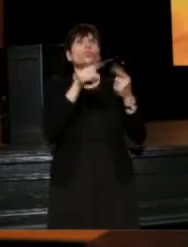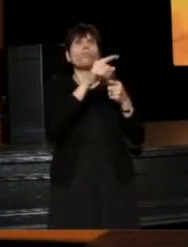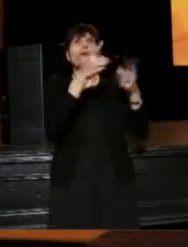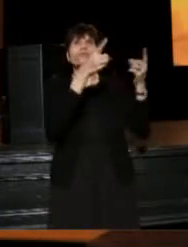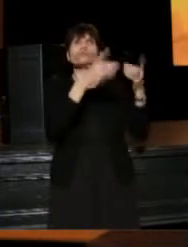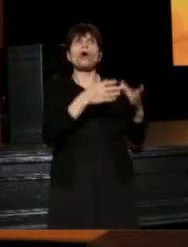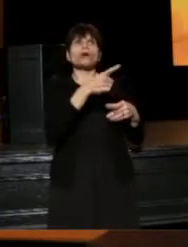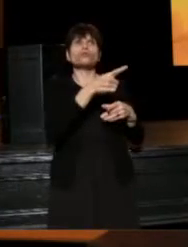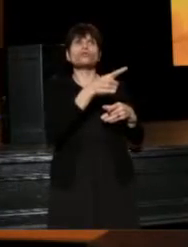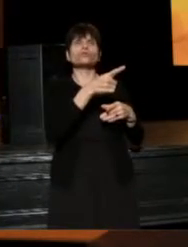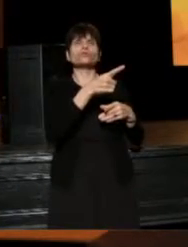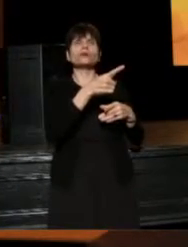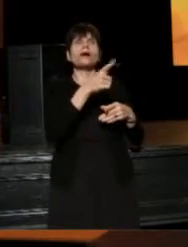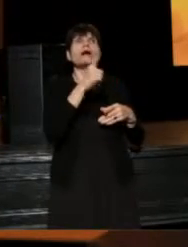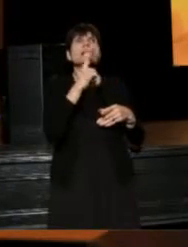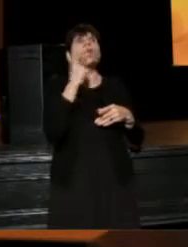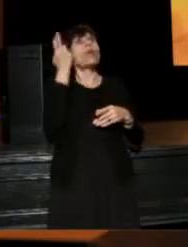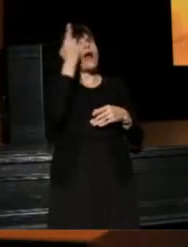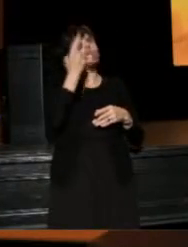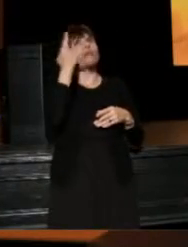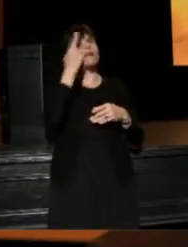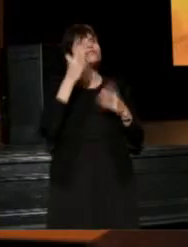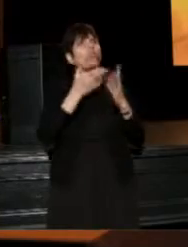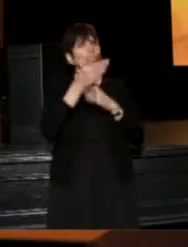but what I came to realize, and through this conference,